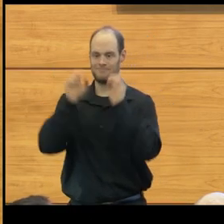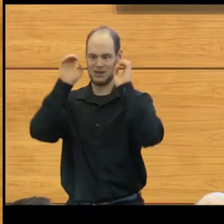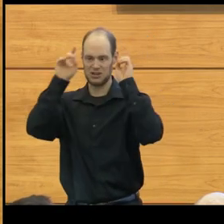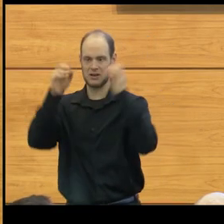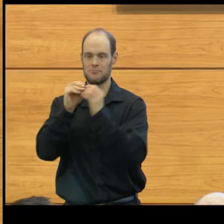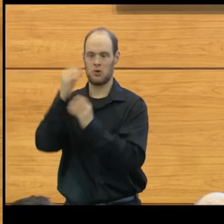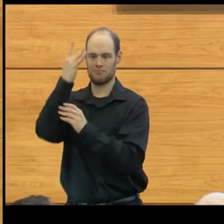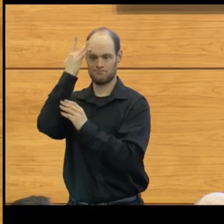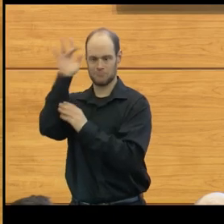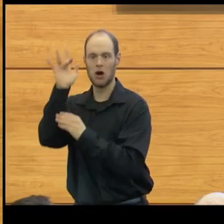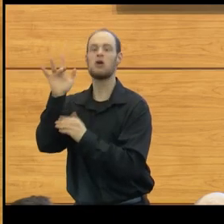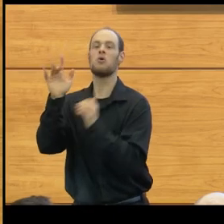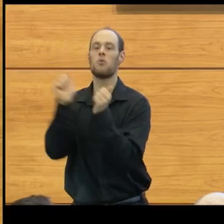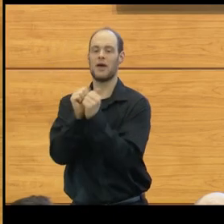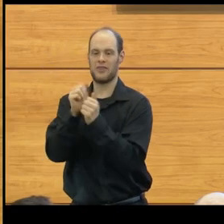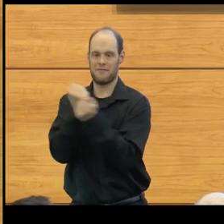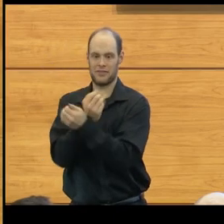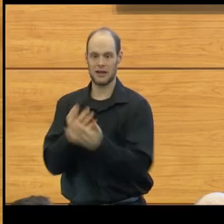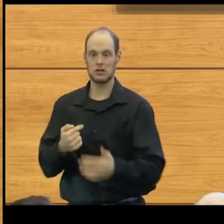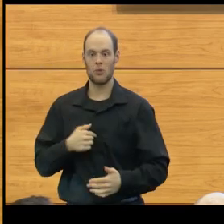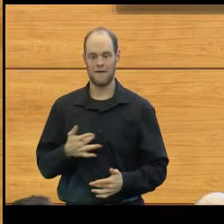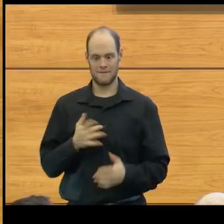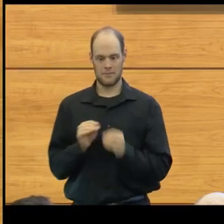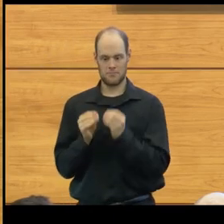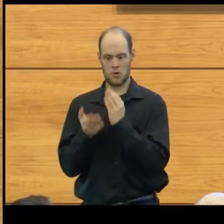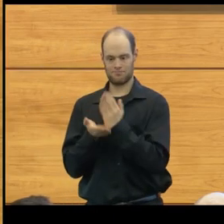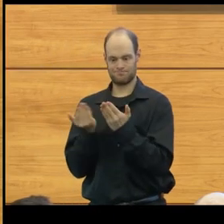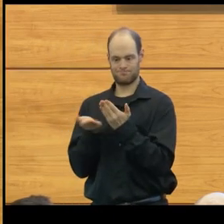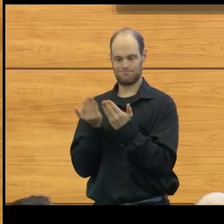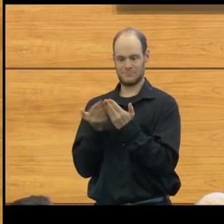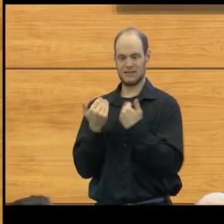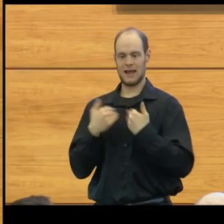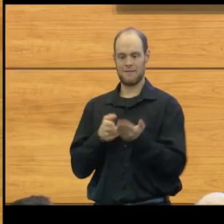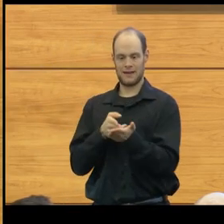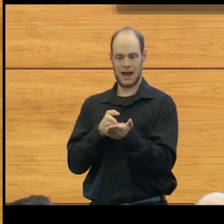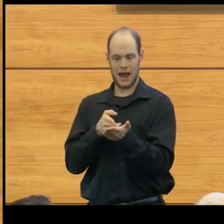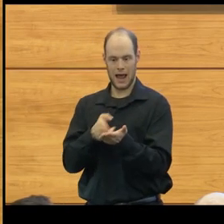And so, I find it actually easier to have an honest conversation